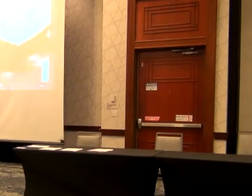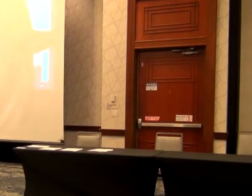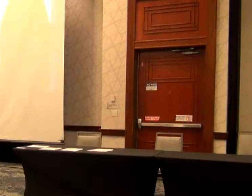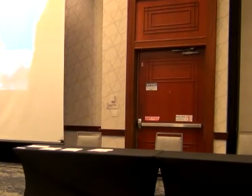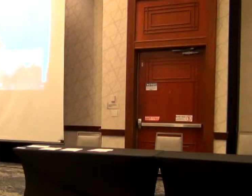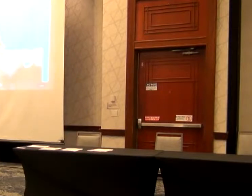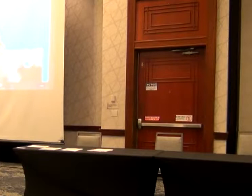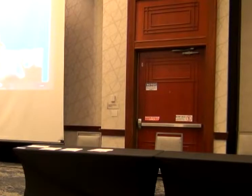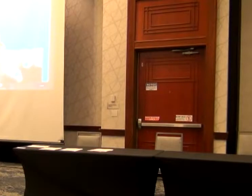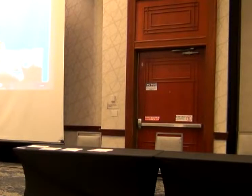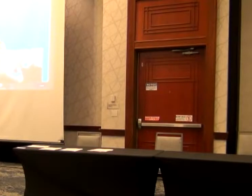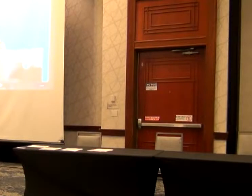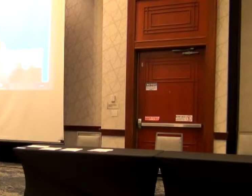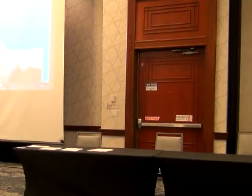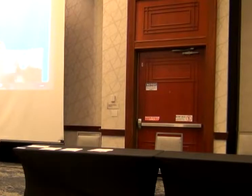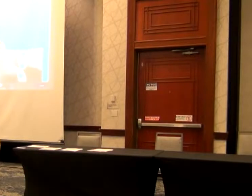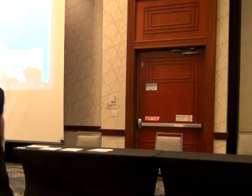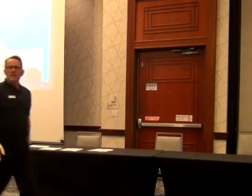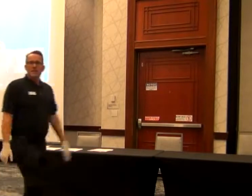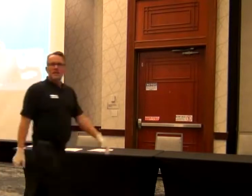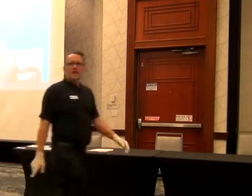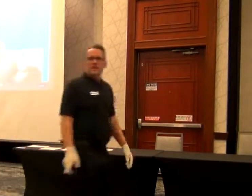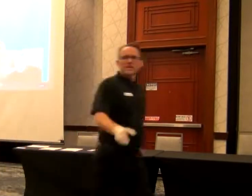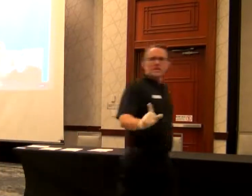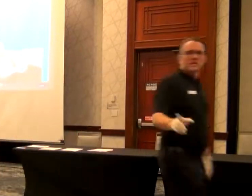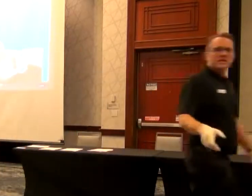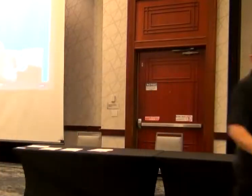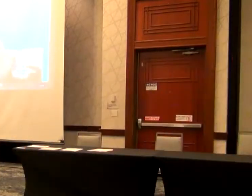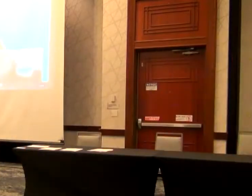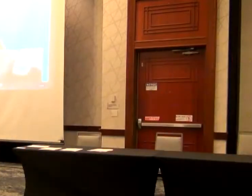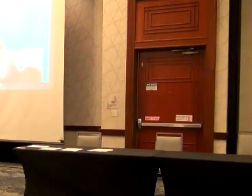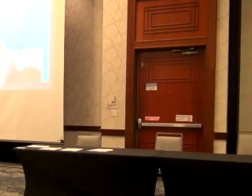Participation is powerful. However, some folks just don't think disabled people should vote.